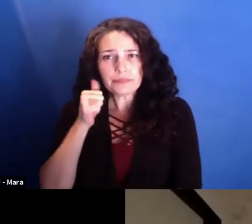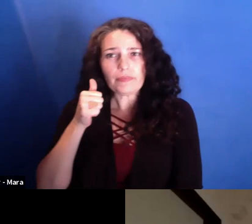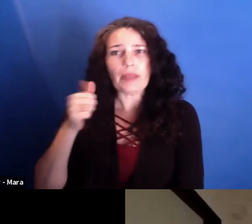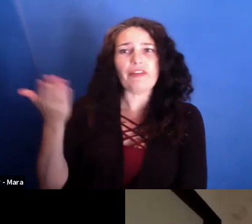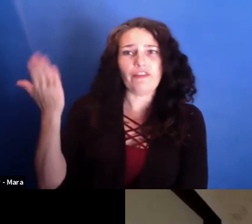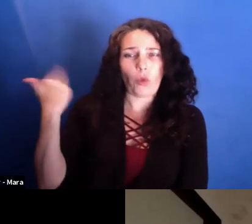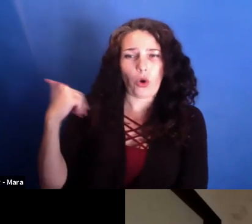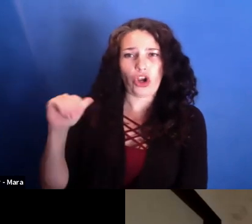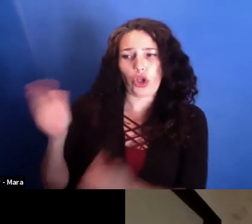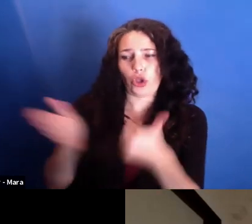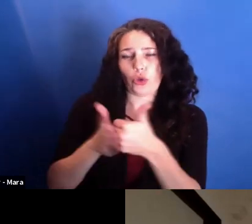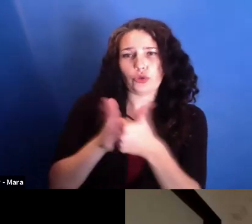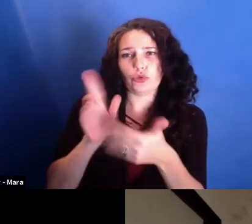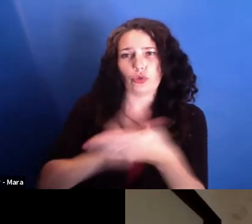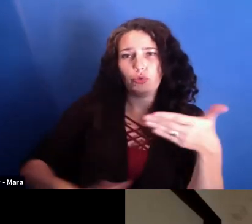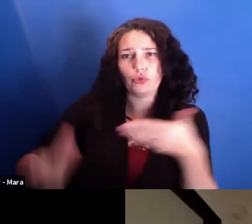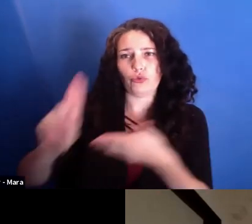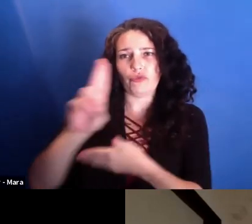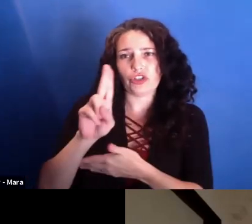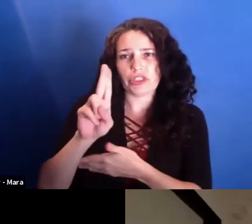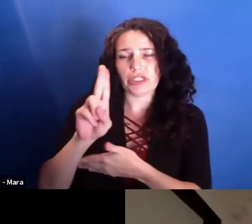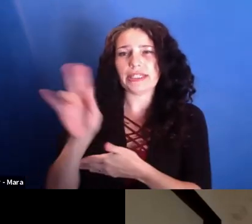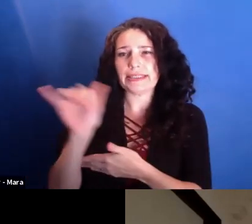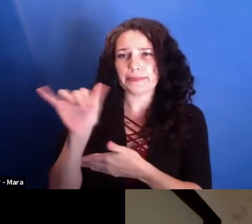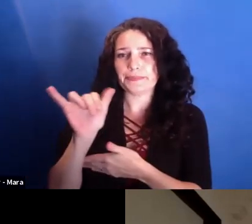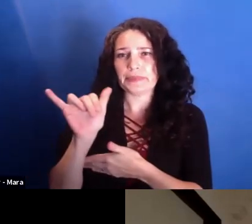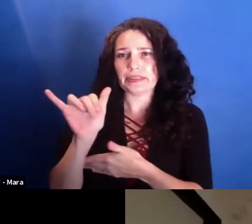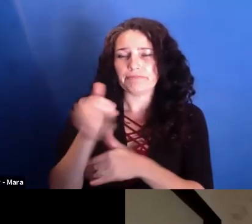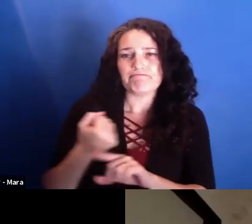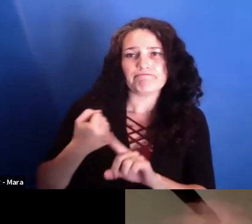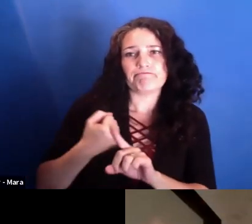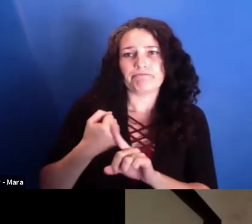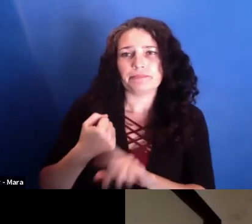the Soros-founded university. And there were signs from Poland.